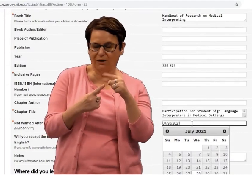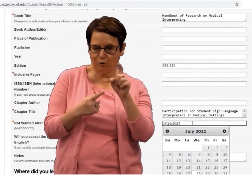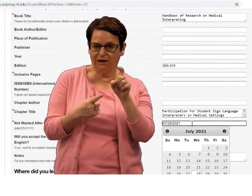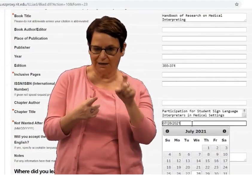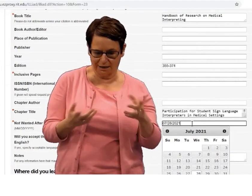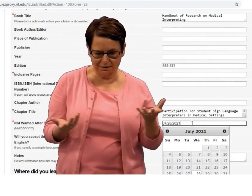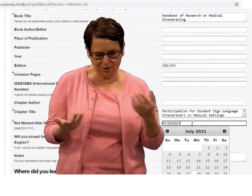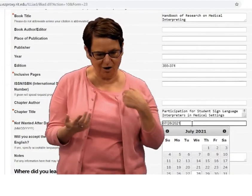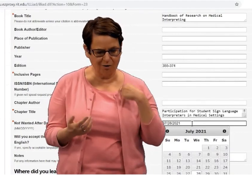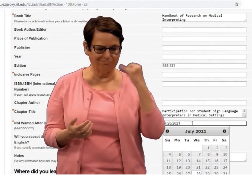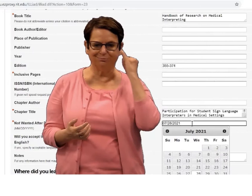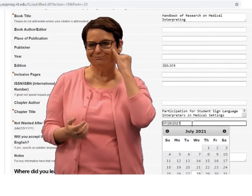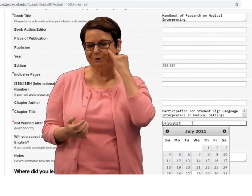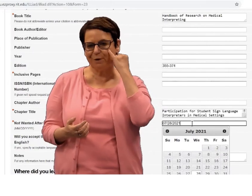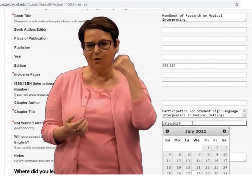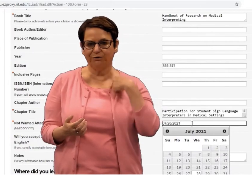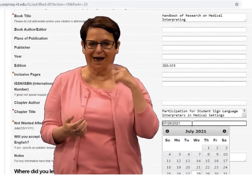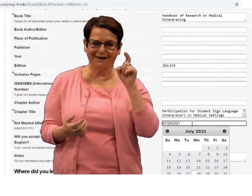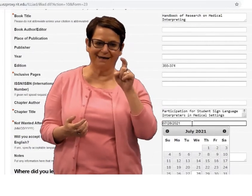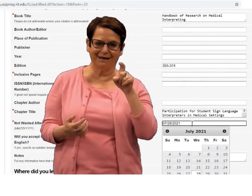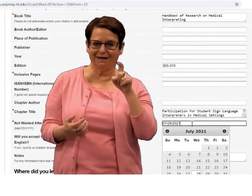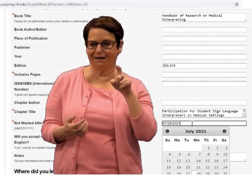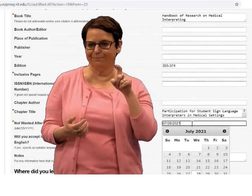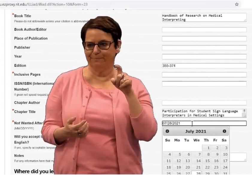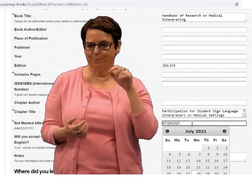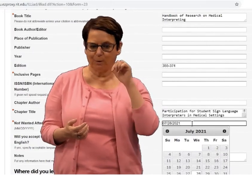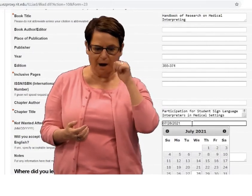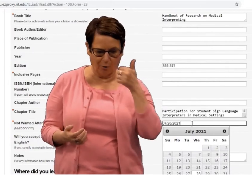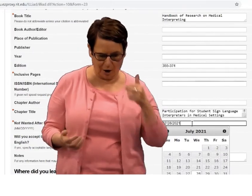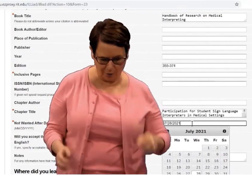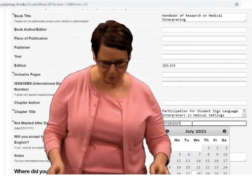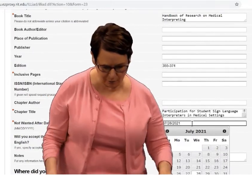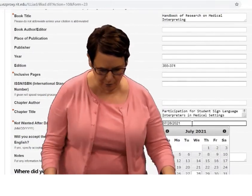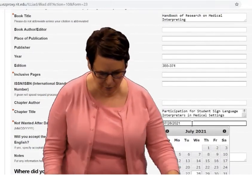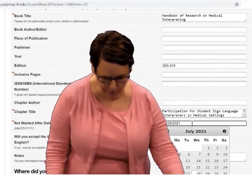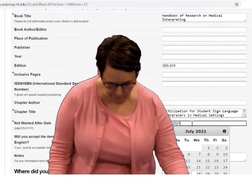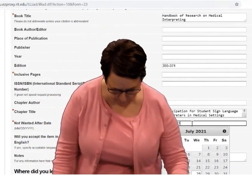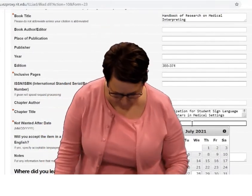or whenever you need it. Suppose I need it tomorrow.